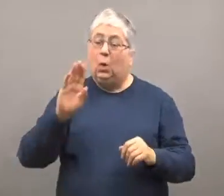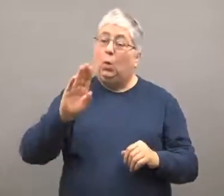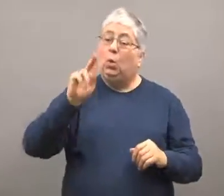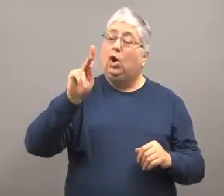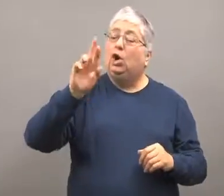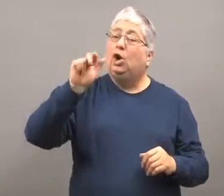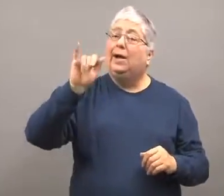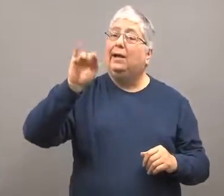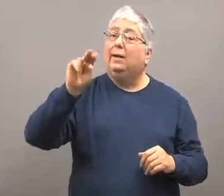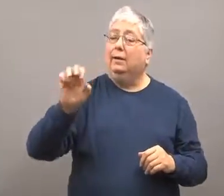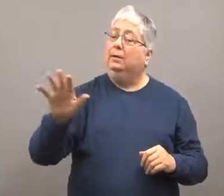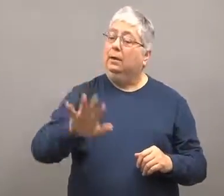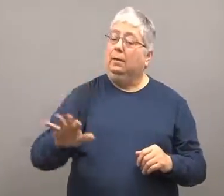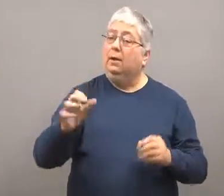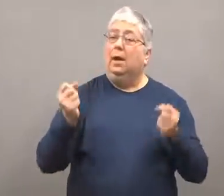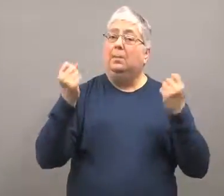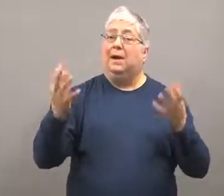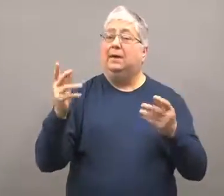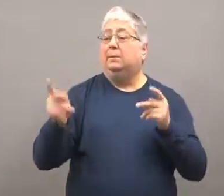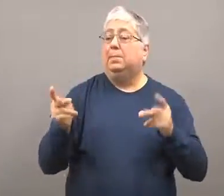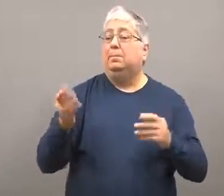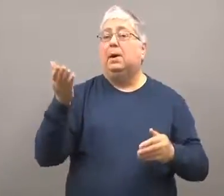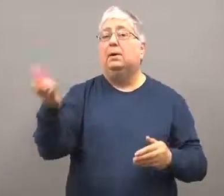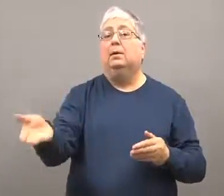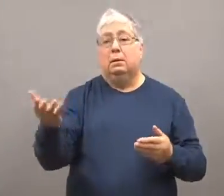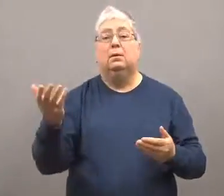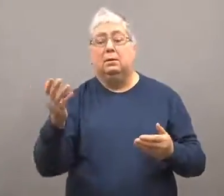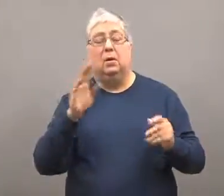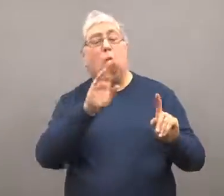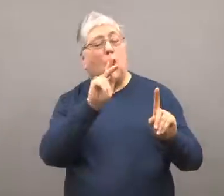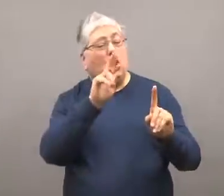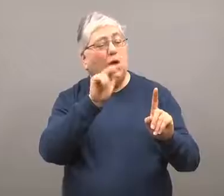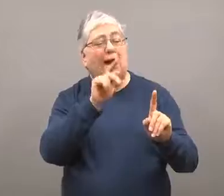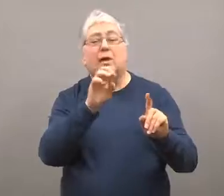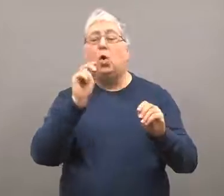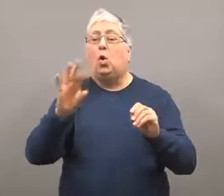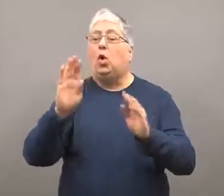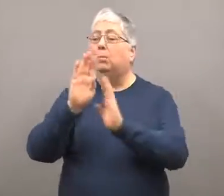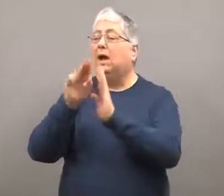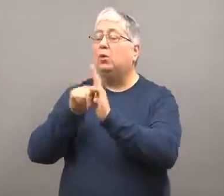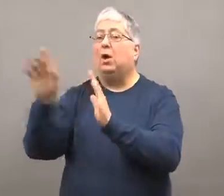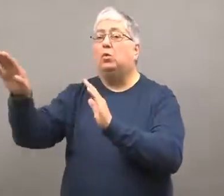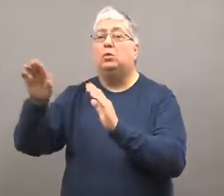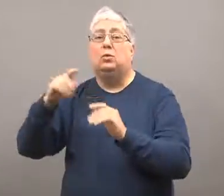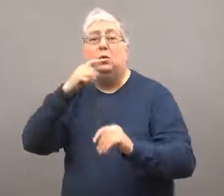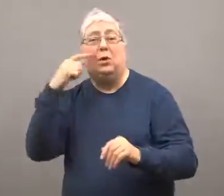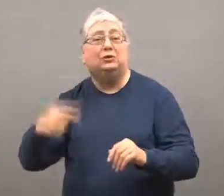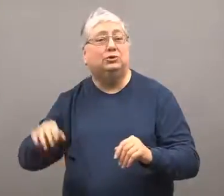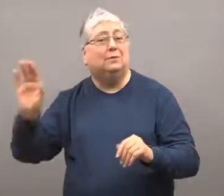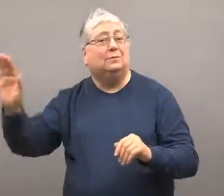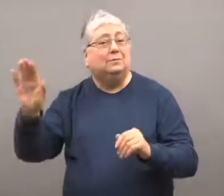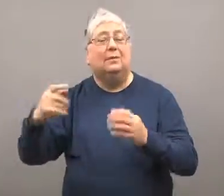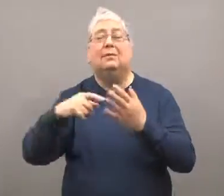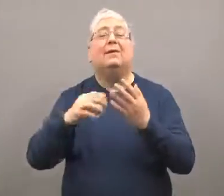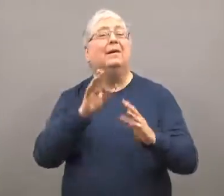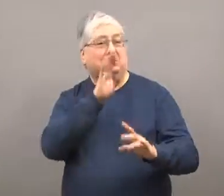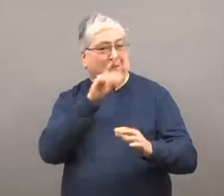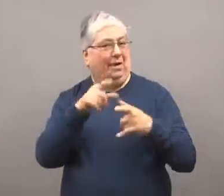Many of the people living in Ukraine are either Ukrainian or Russian.